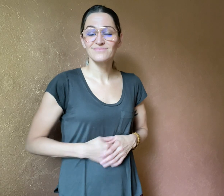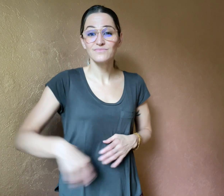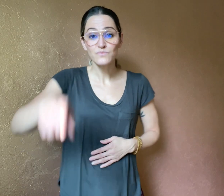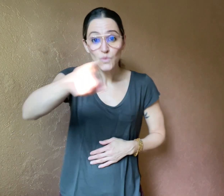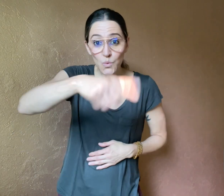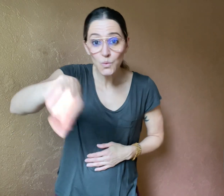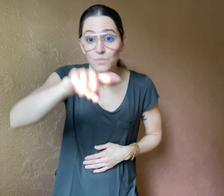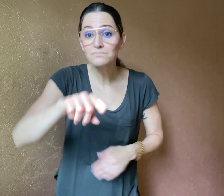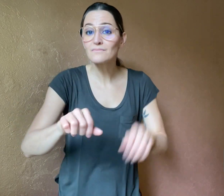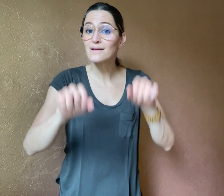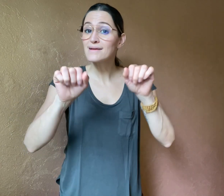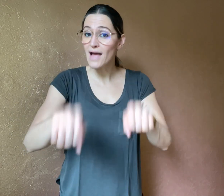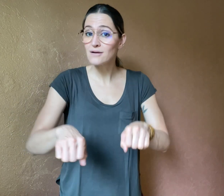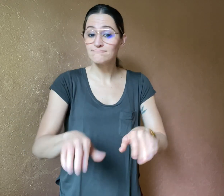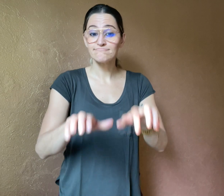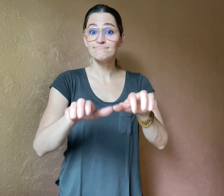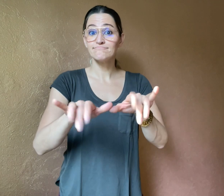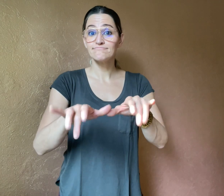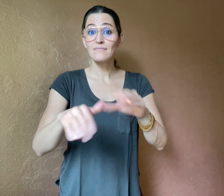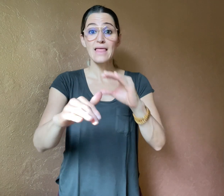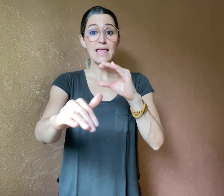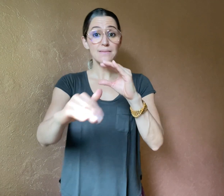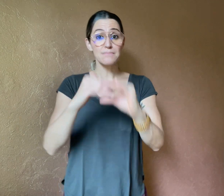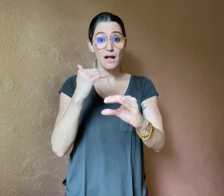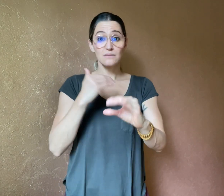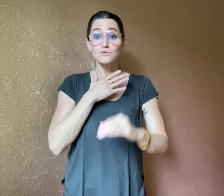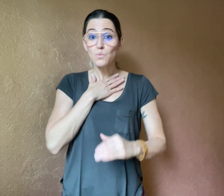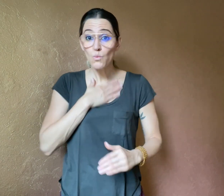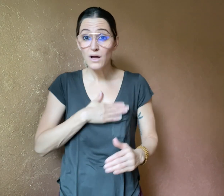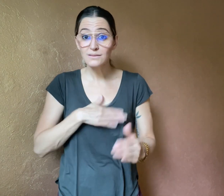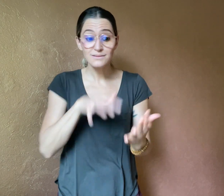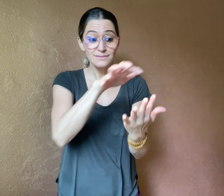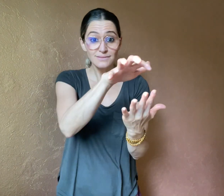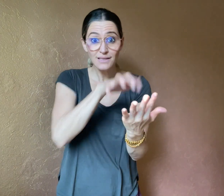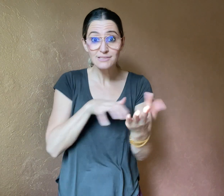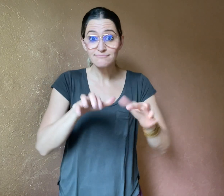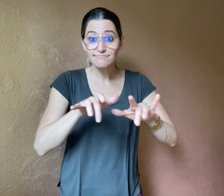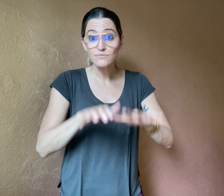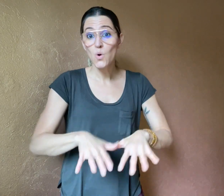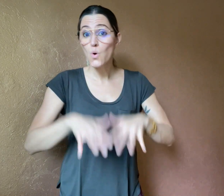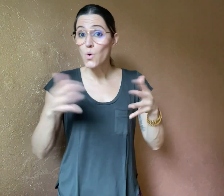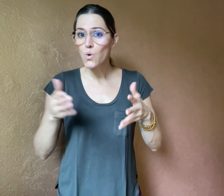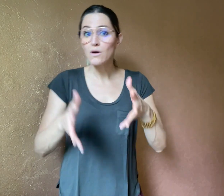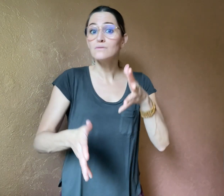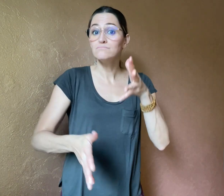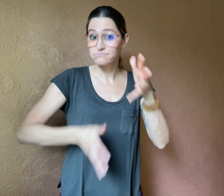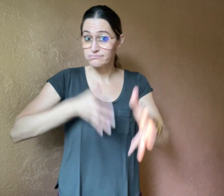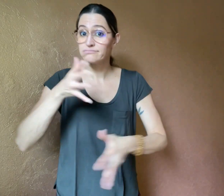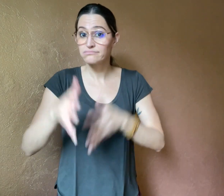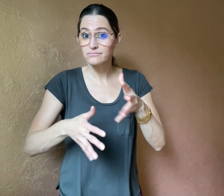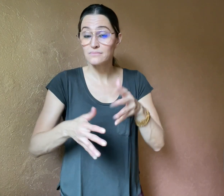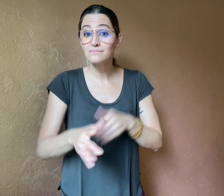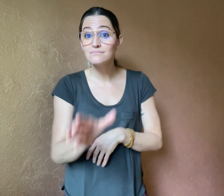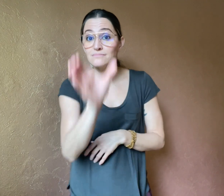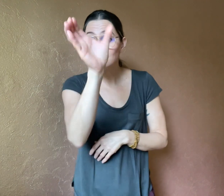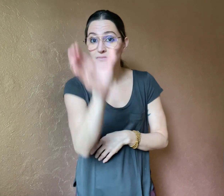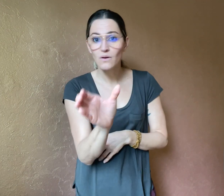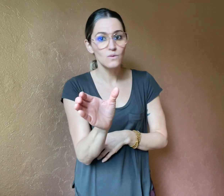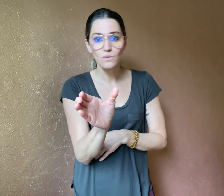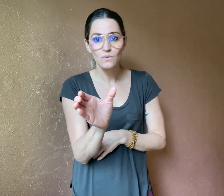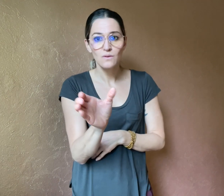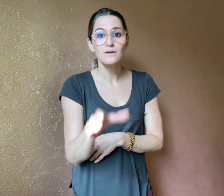You can email your text or video comments